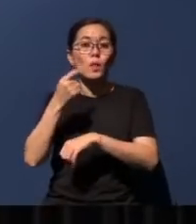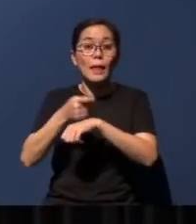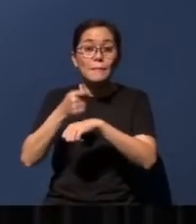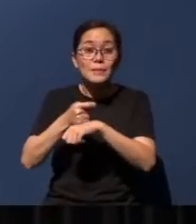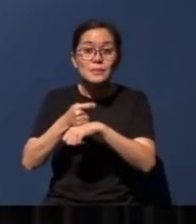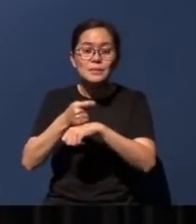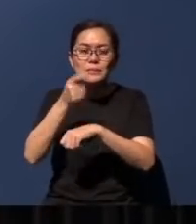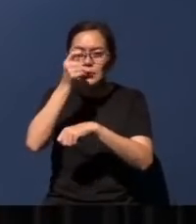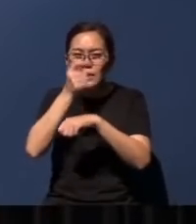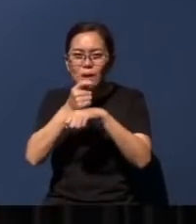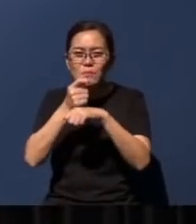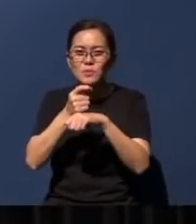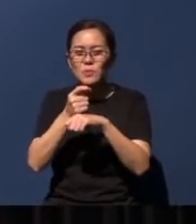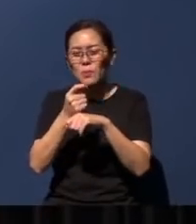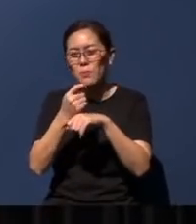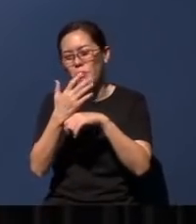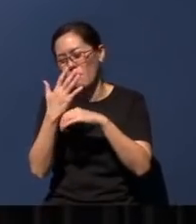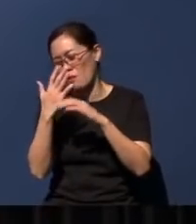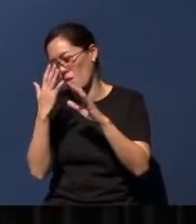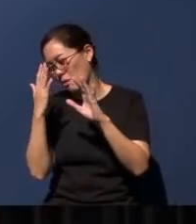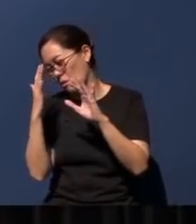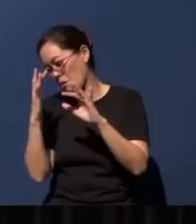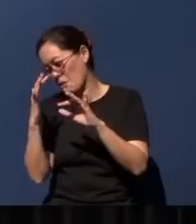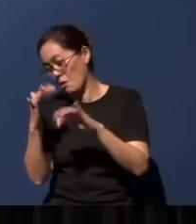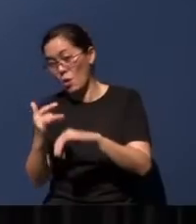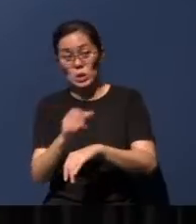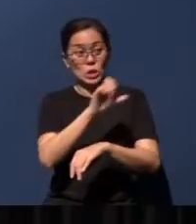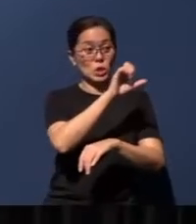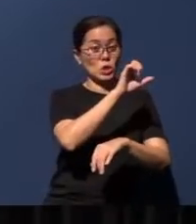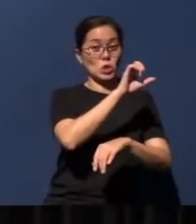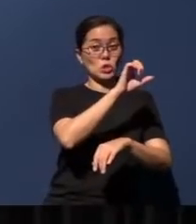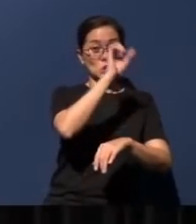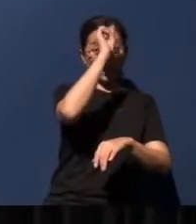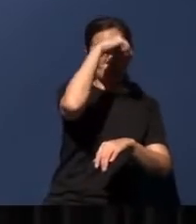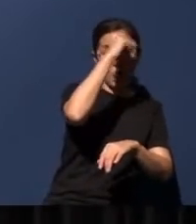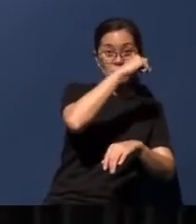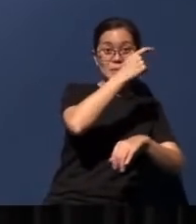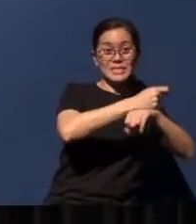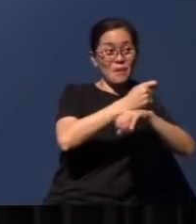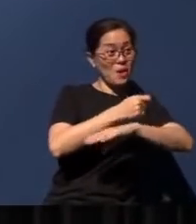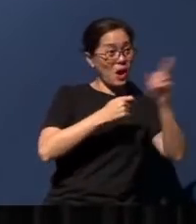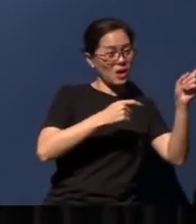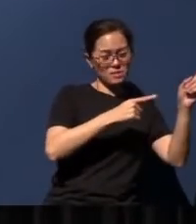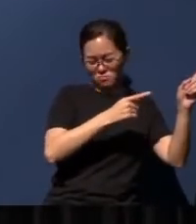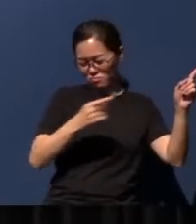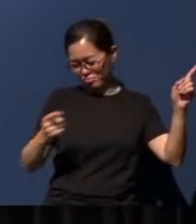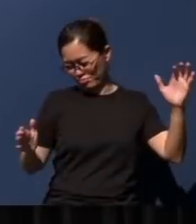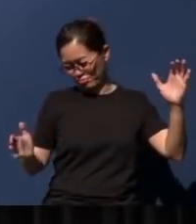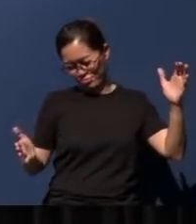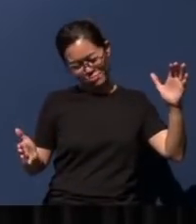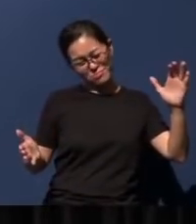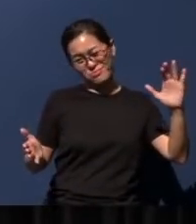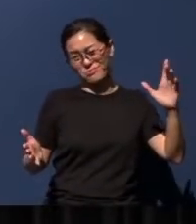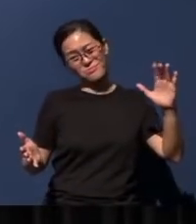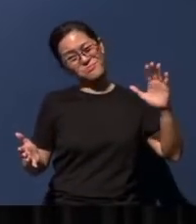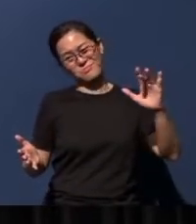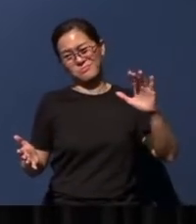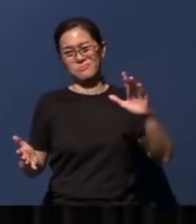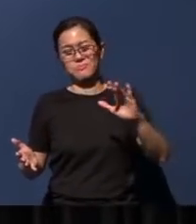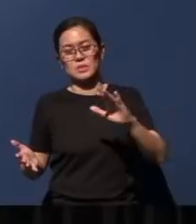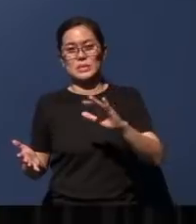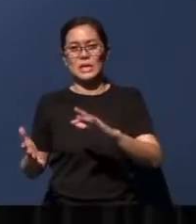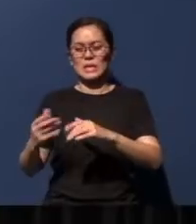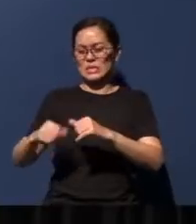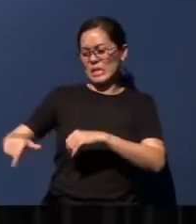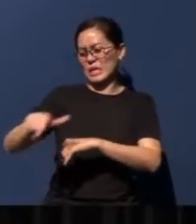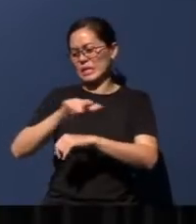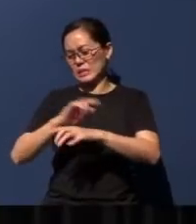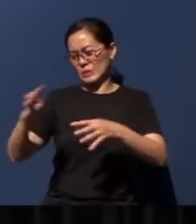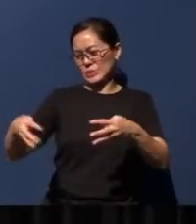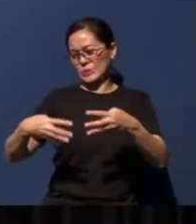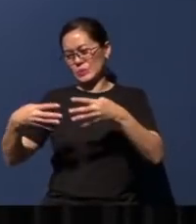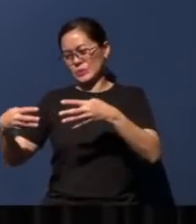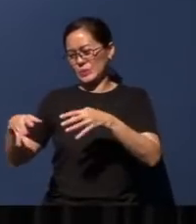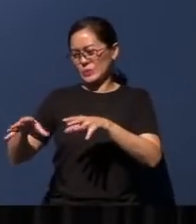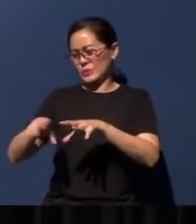a poor shadow of the Solomon temple in the past. And the land was devastated by war, devastated by